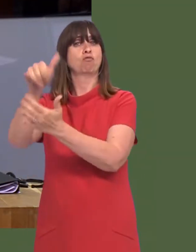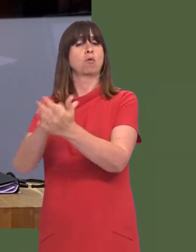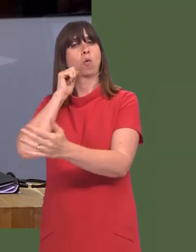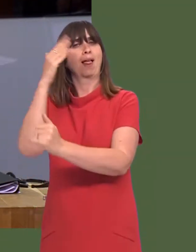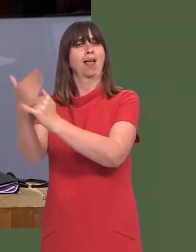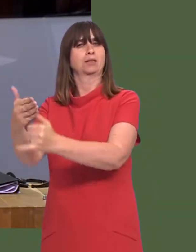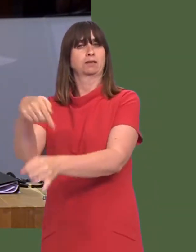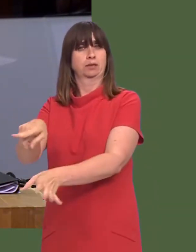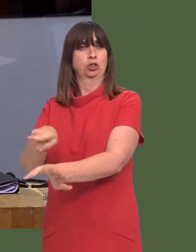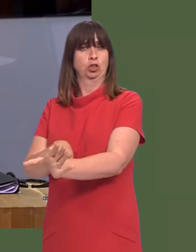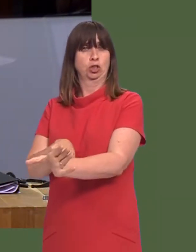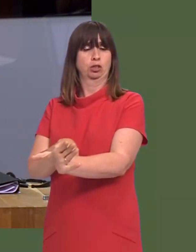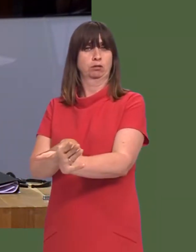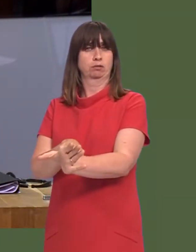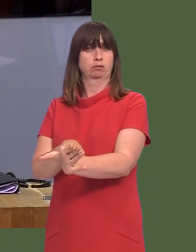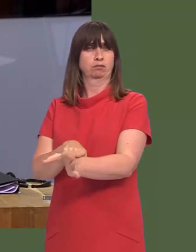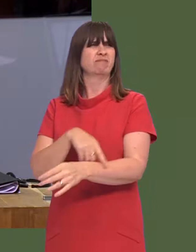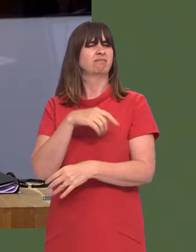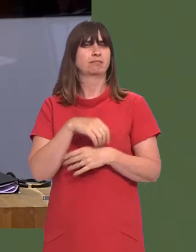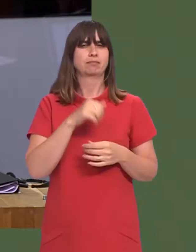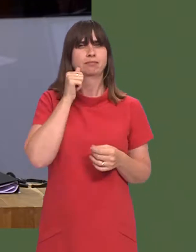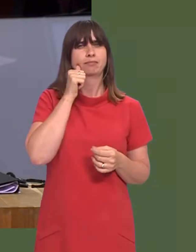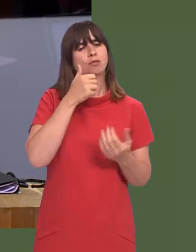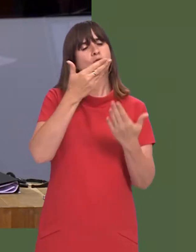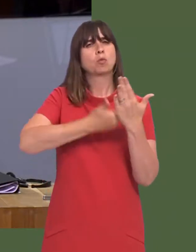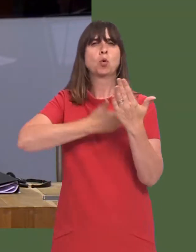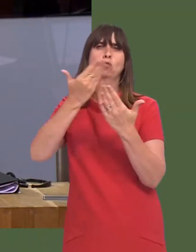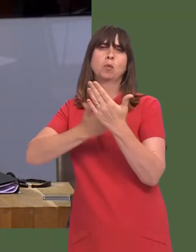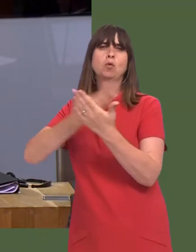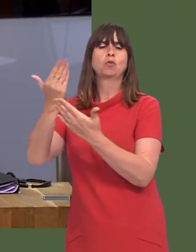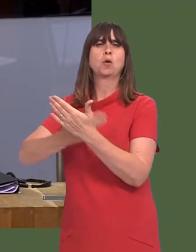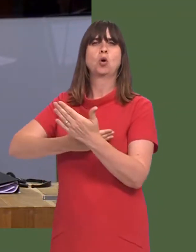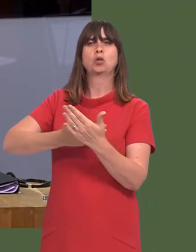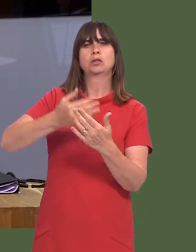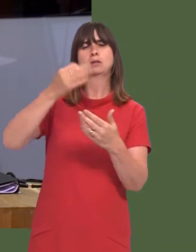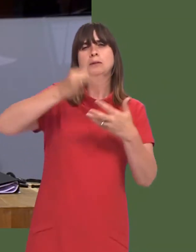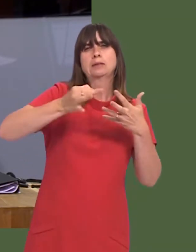the end of this year. Previous Labour Governments havenít got a very good record when it comes to implementing